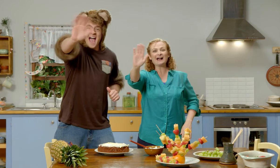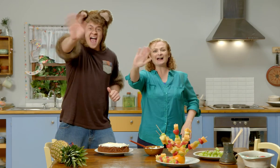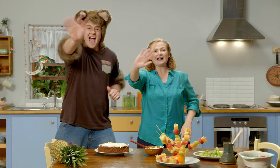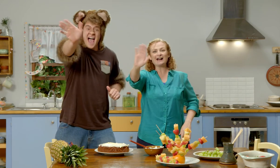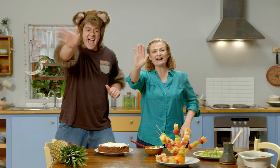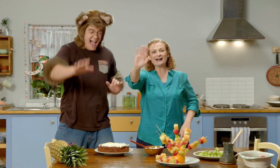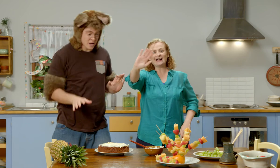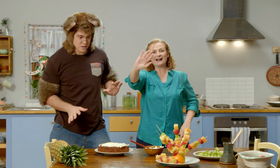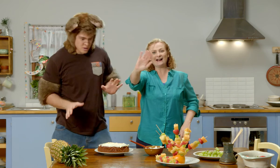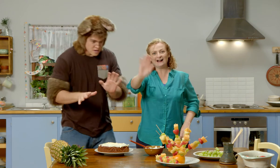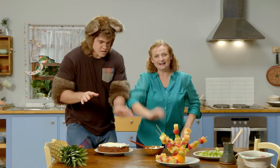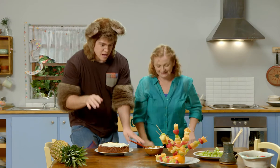Bye! Bye!